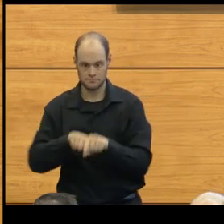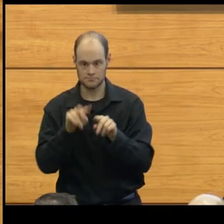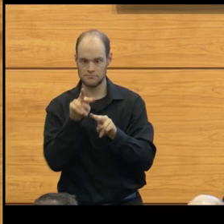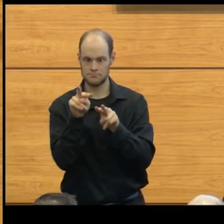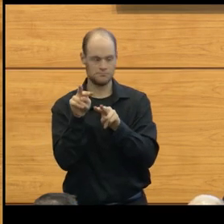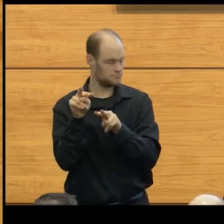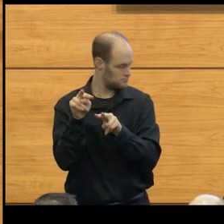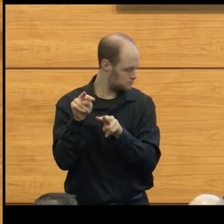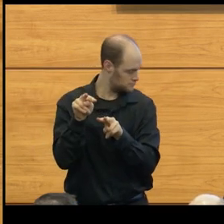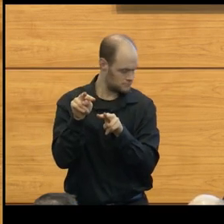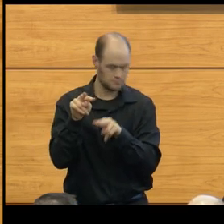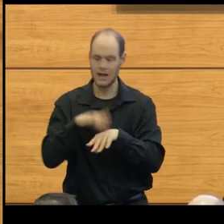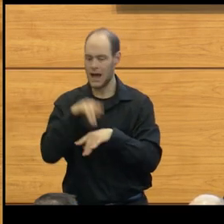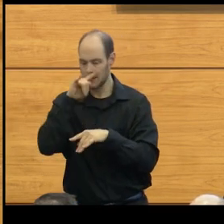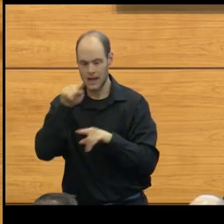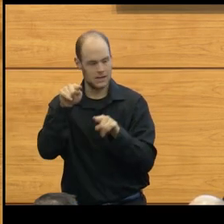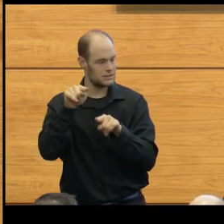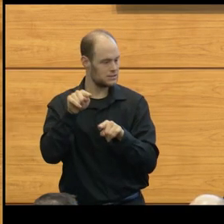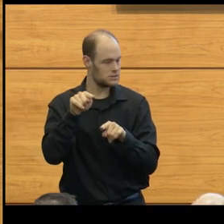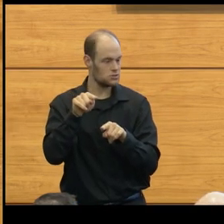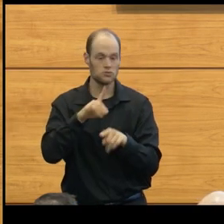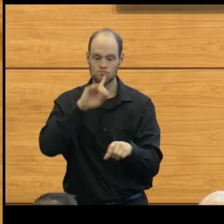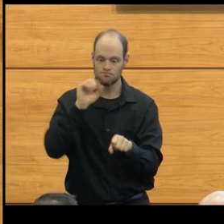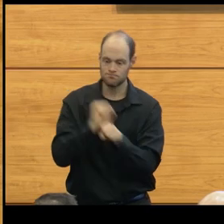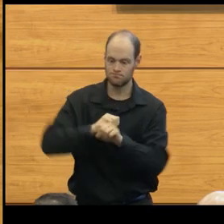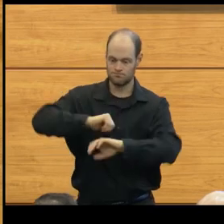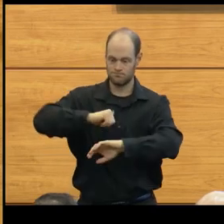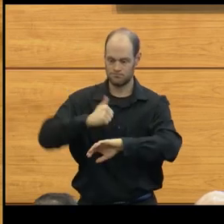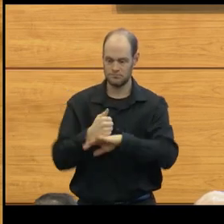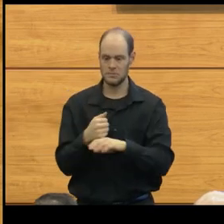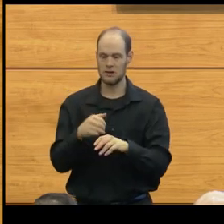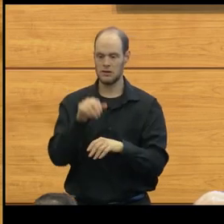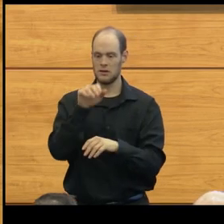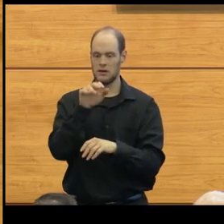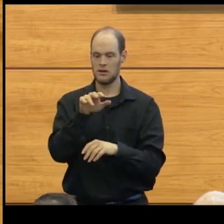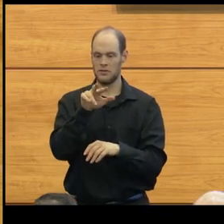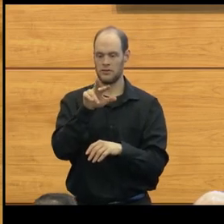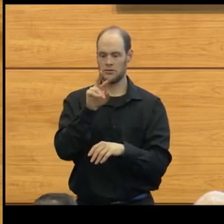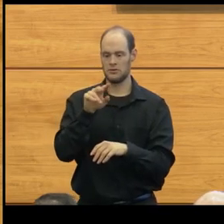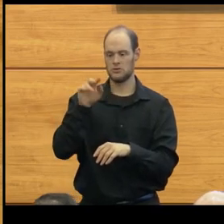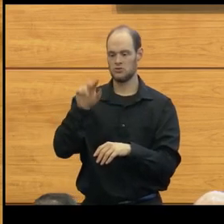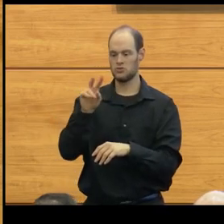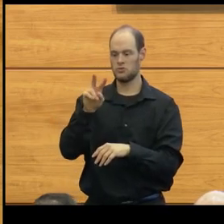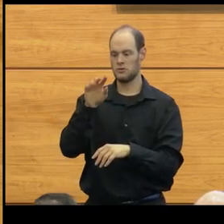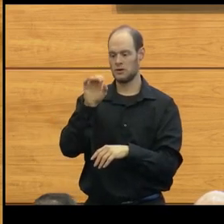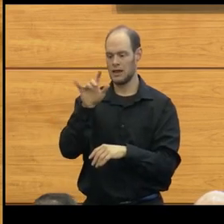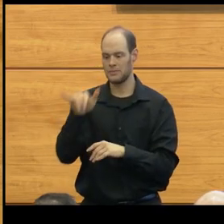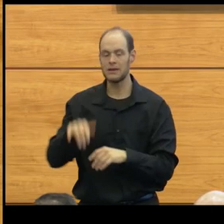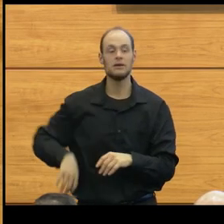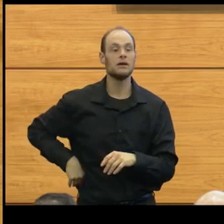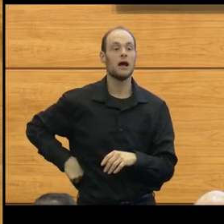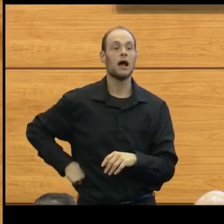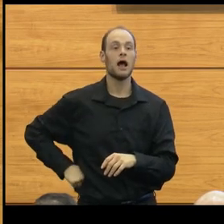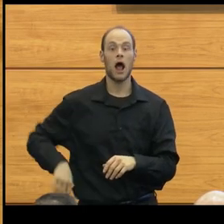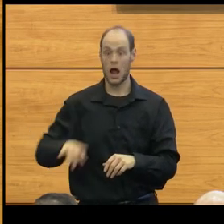to be able to in fact create a third ventriculostomy. I'm thinking about the time that I actually said